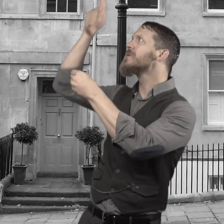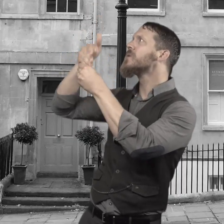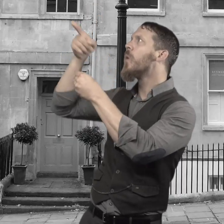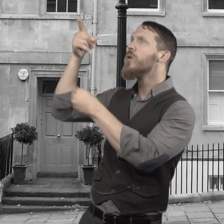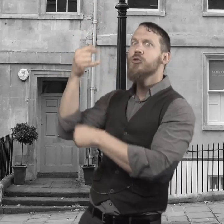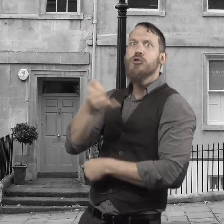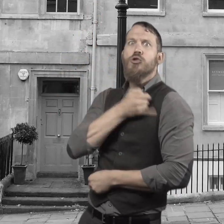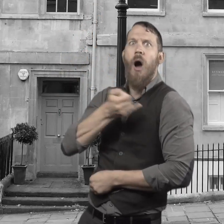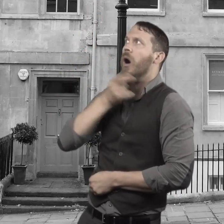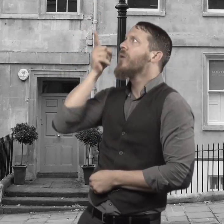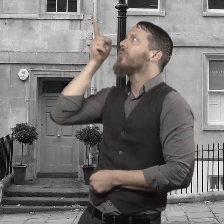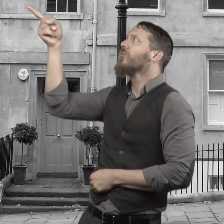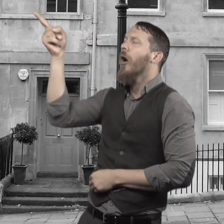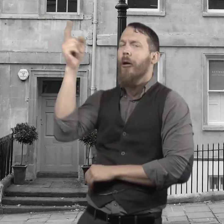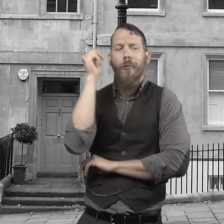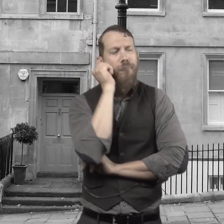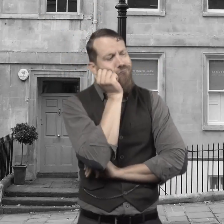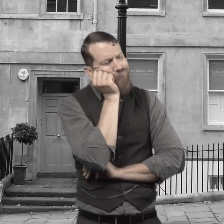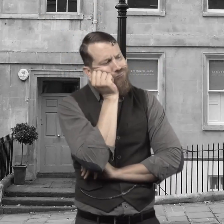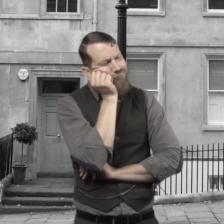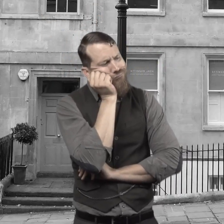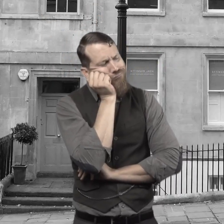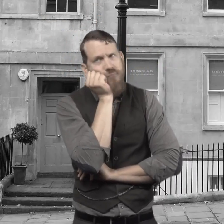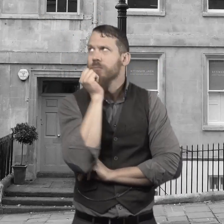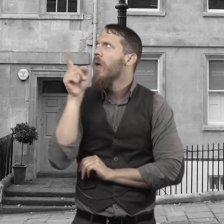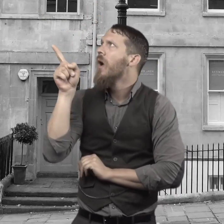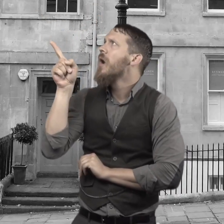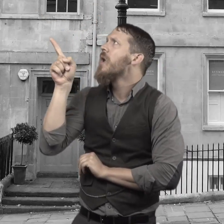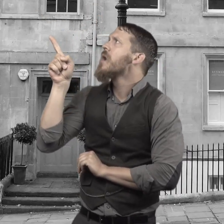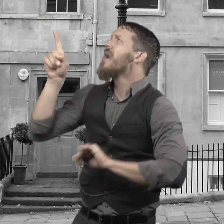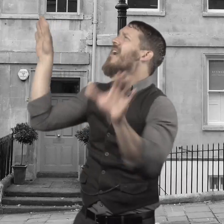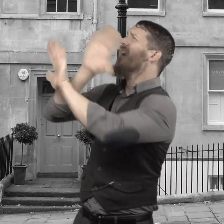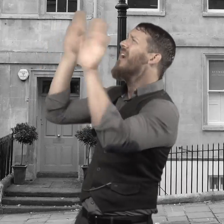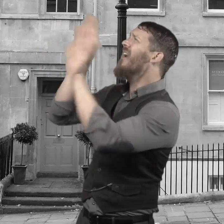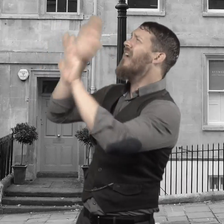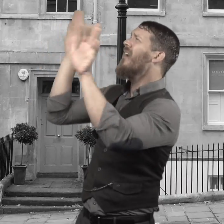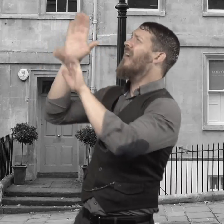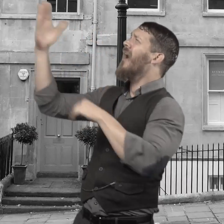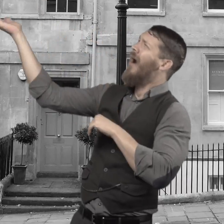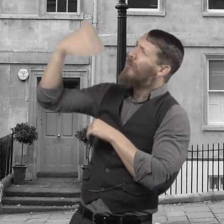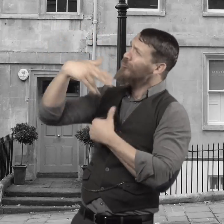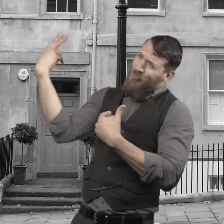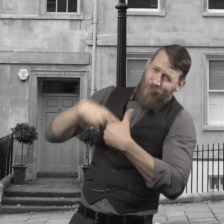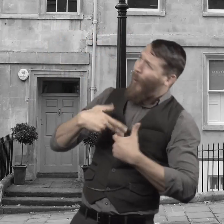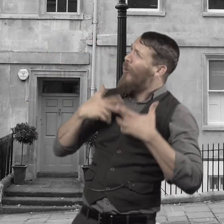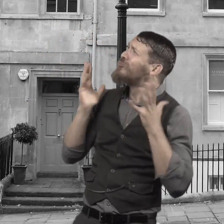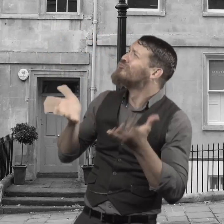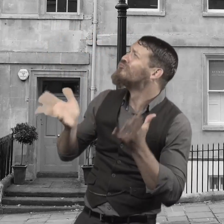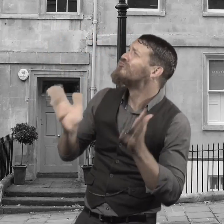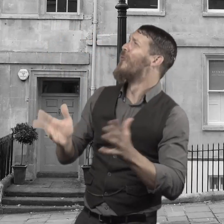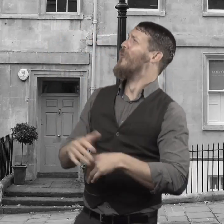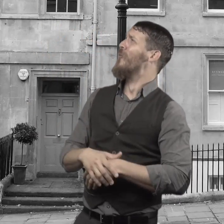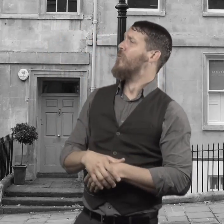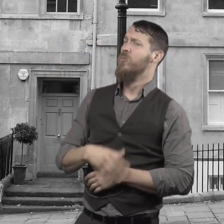in a window Doctor Jekyll sitting at an open window. They call to him and ask him to come out.